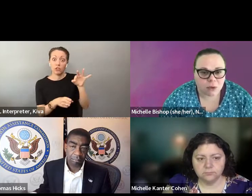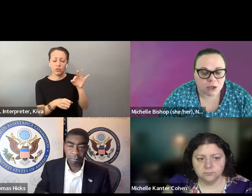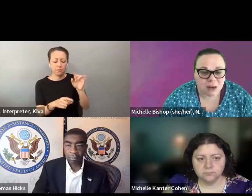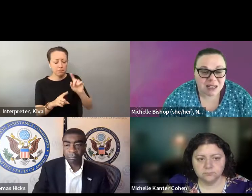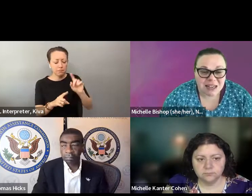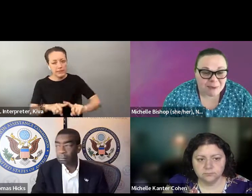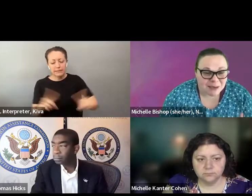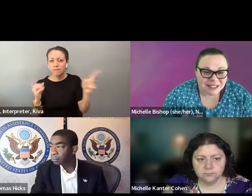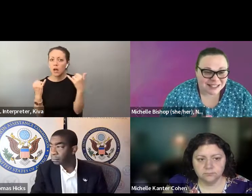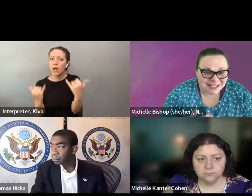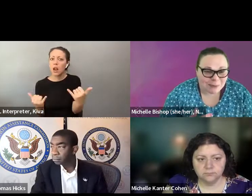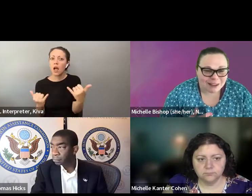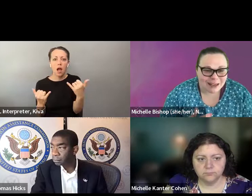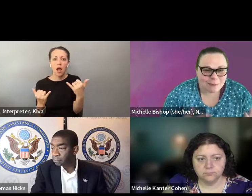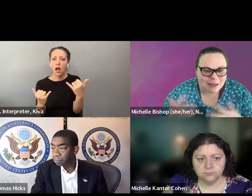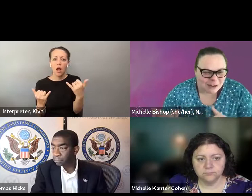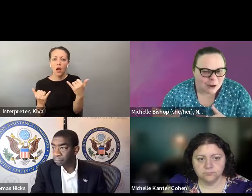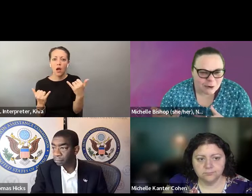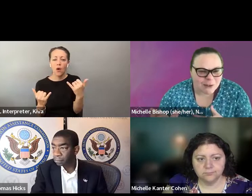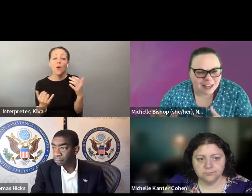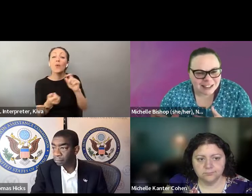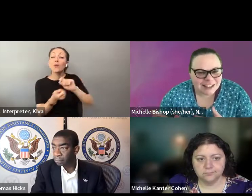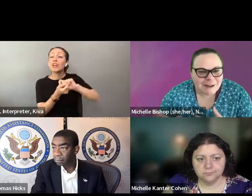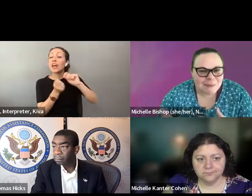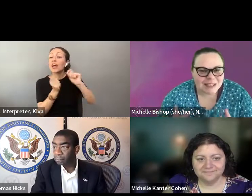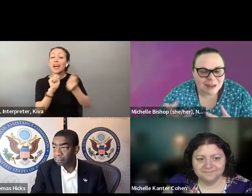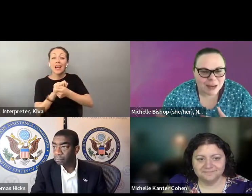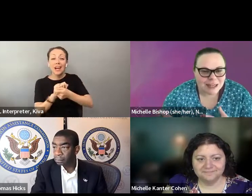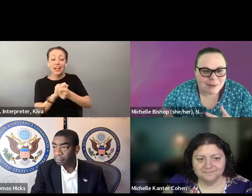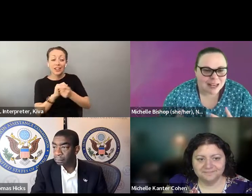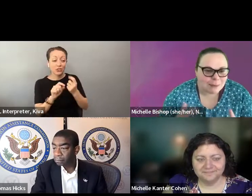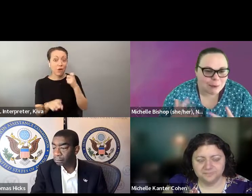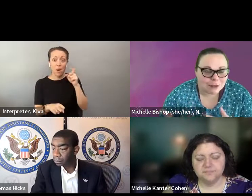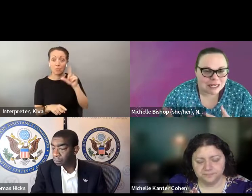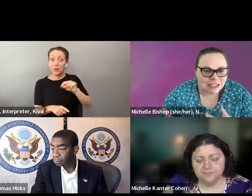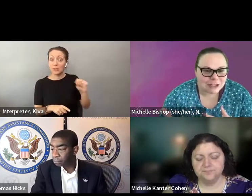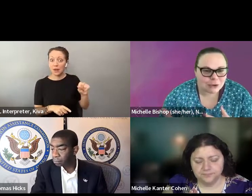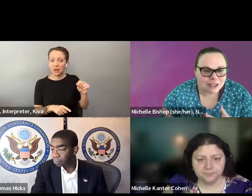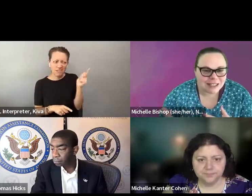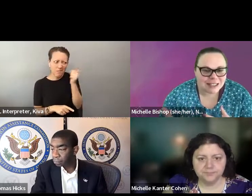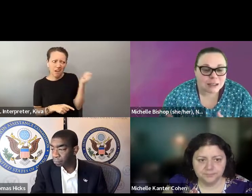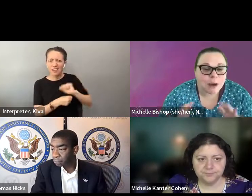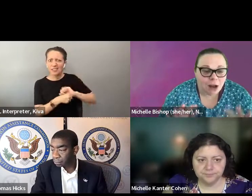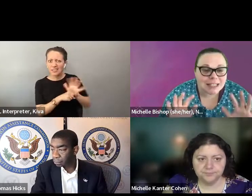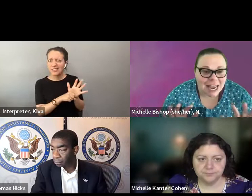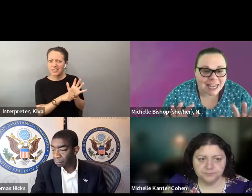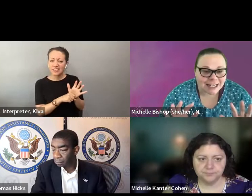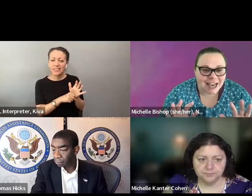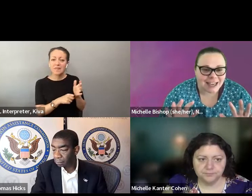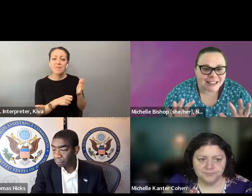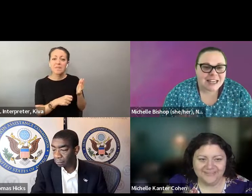changed a lot since the 2020 election. We made a lot of changes to how we run our elections in 2020, not based We made a lot of changes to how we run our elections in 2,020, not based on disability, based on covid based on the pandemic and people, needing to socially distance.